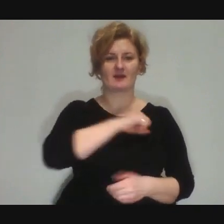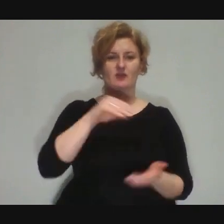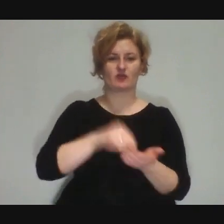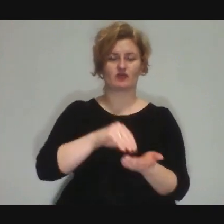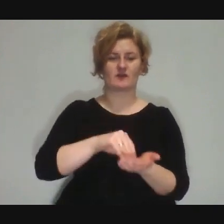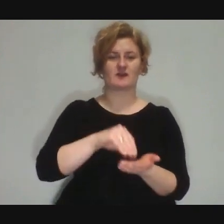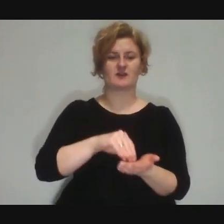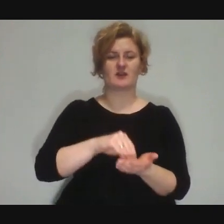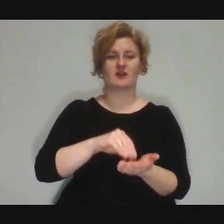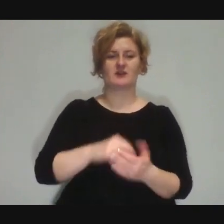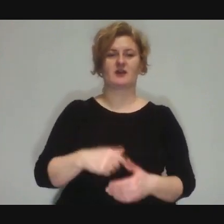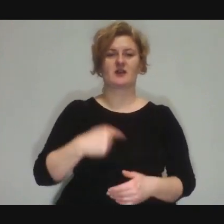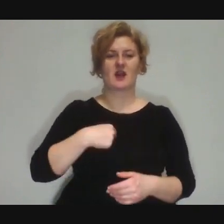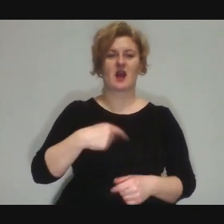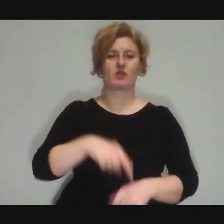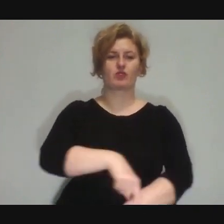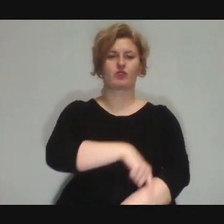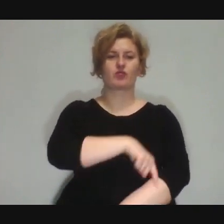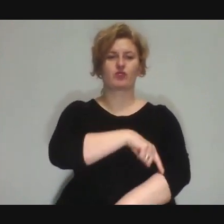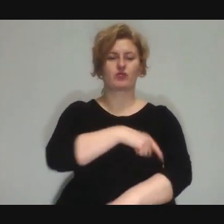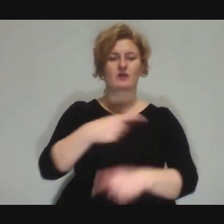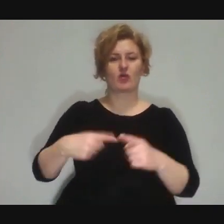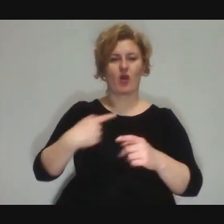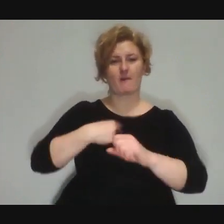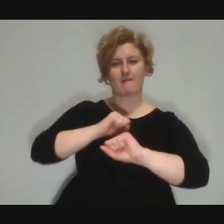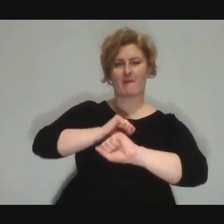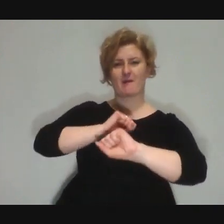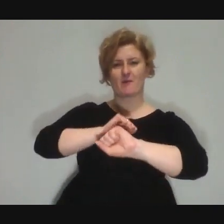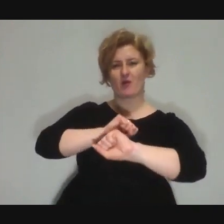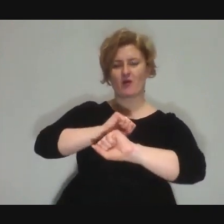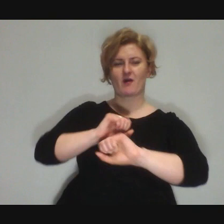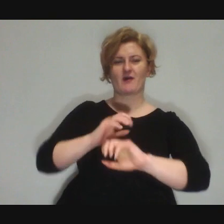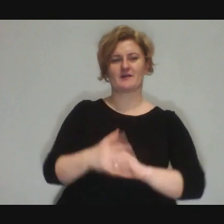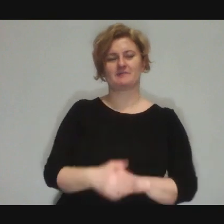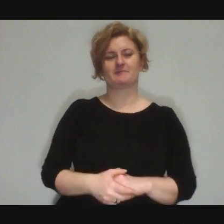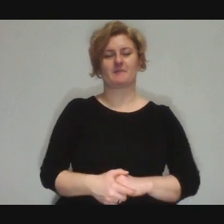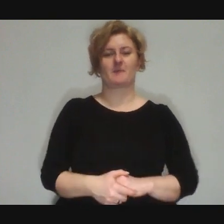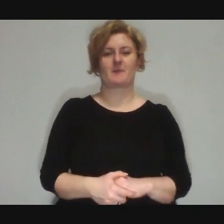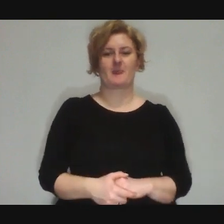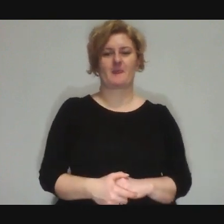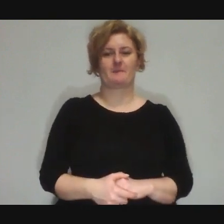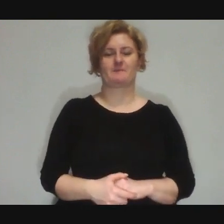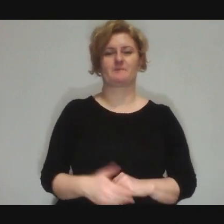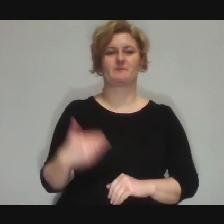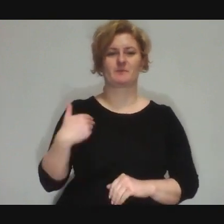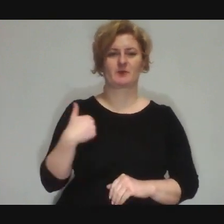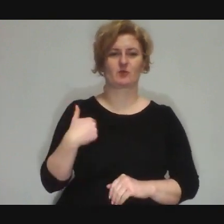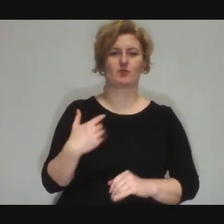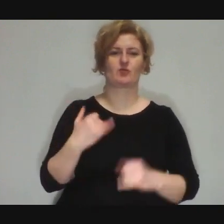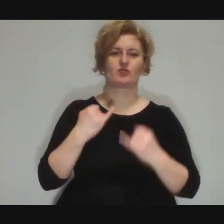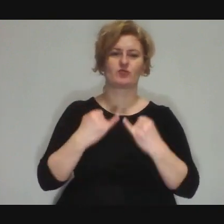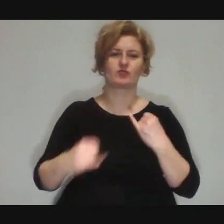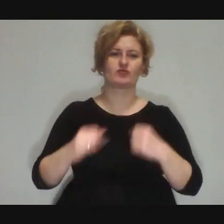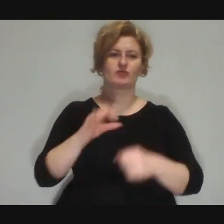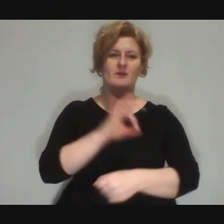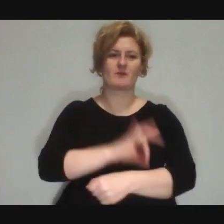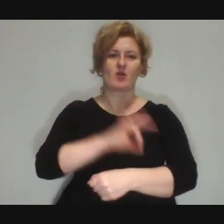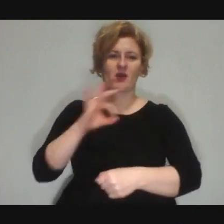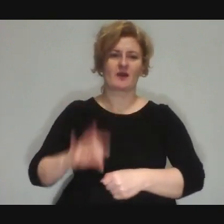For a long time I was reluctant to do it, because I was doing it on various projects.